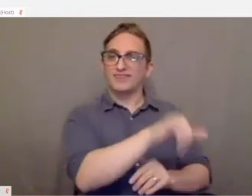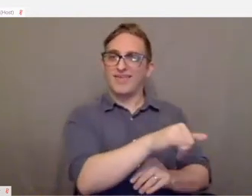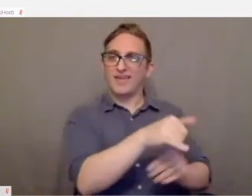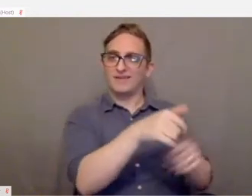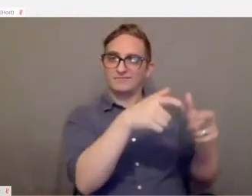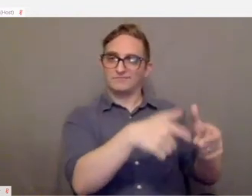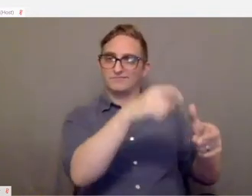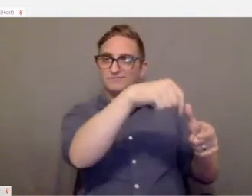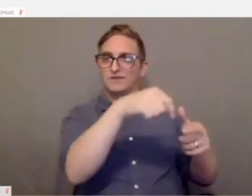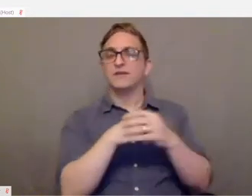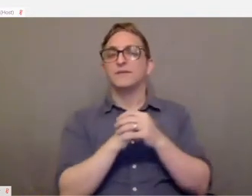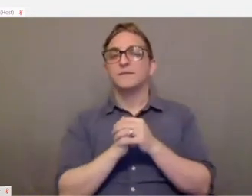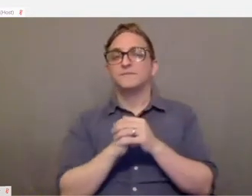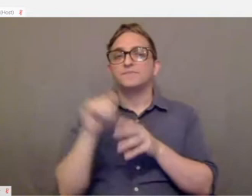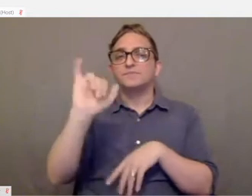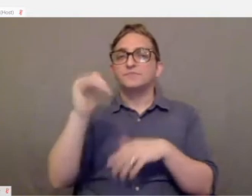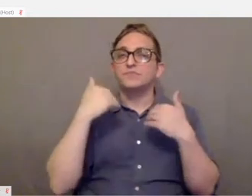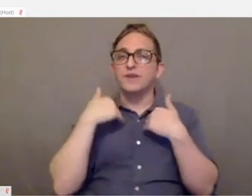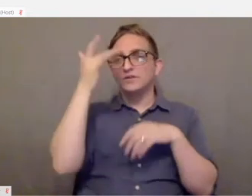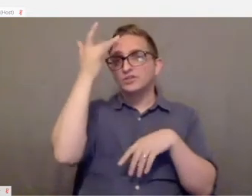There's also smart displays that are available.